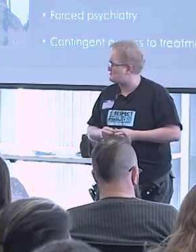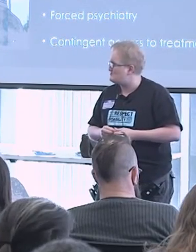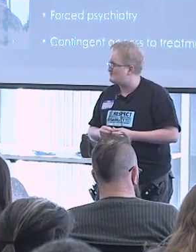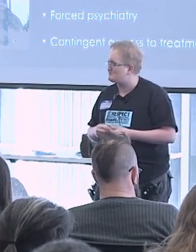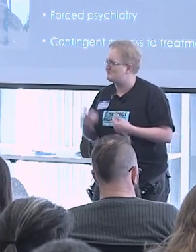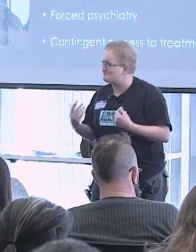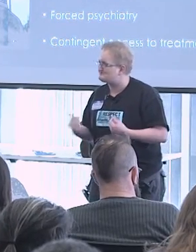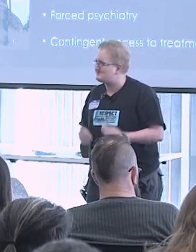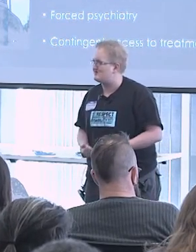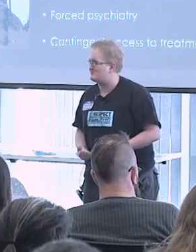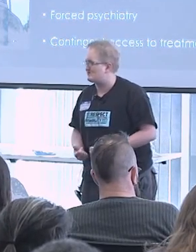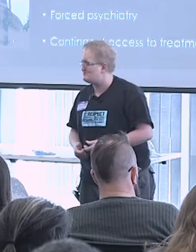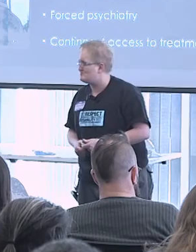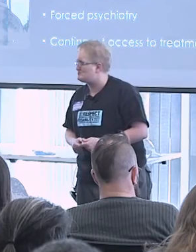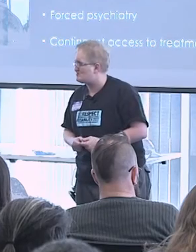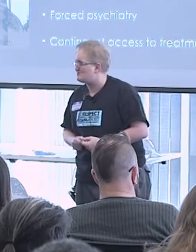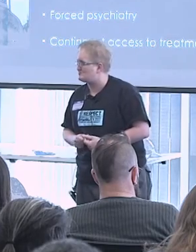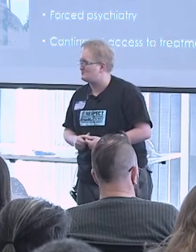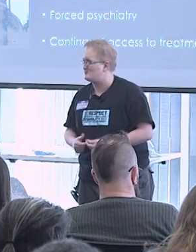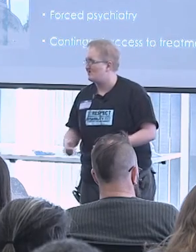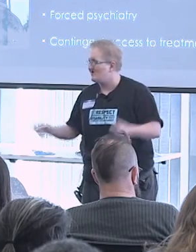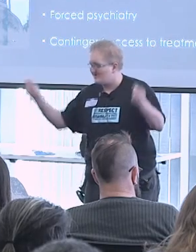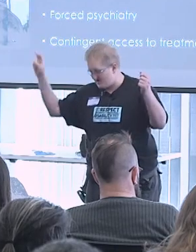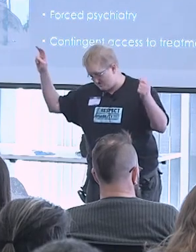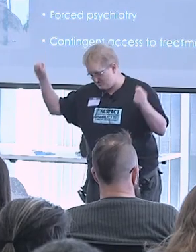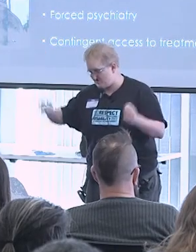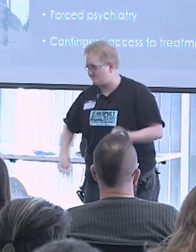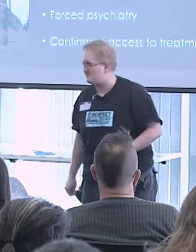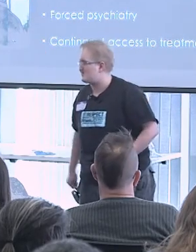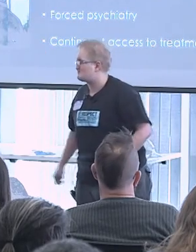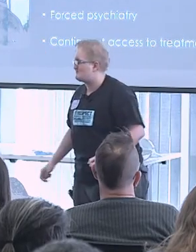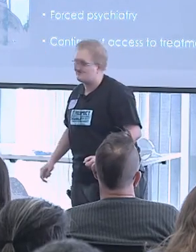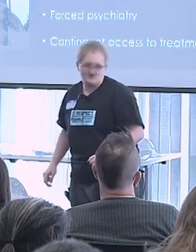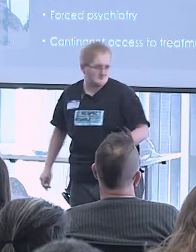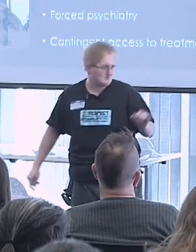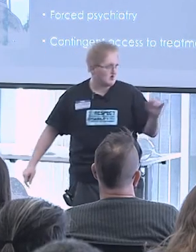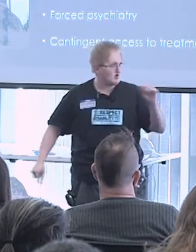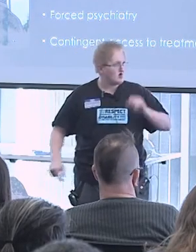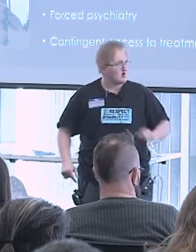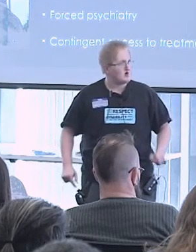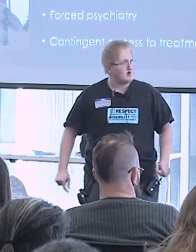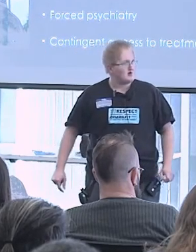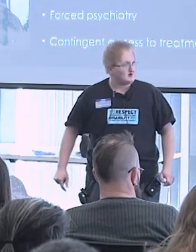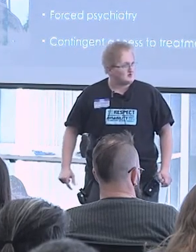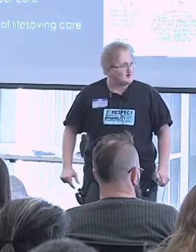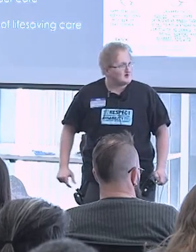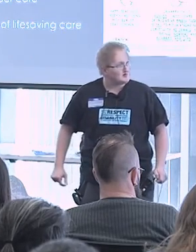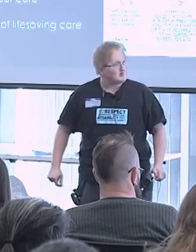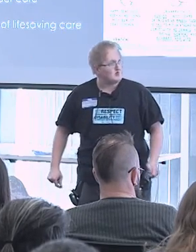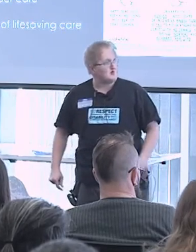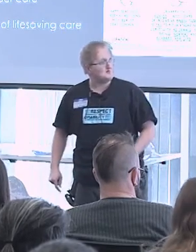you must accept care that you don't want or 'care' as the case may be. Thanks.